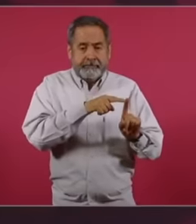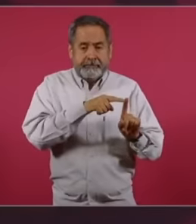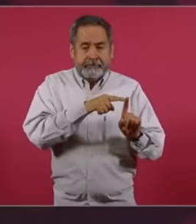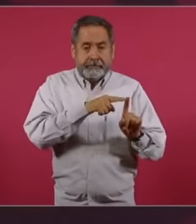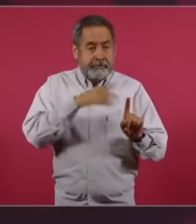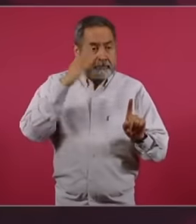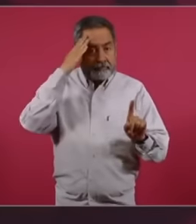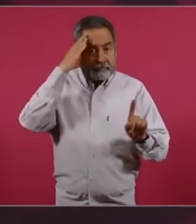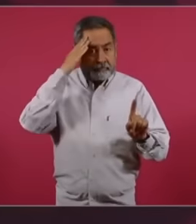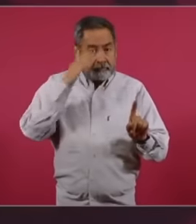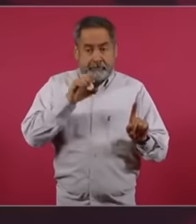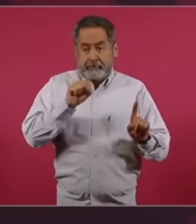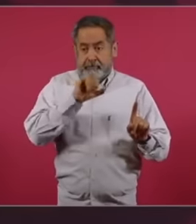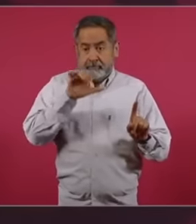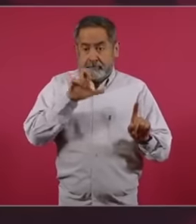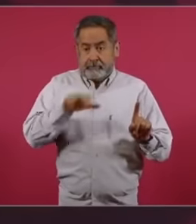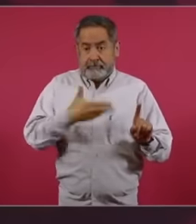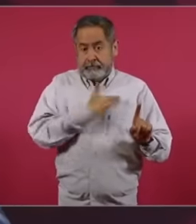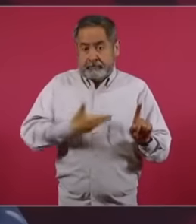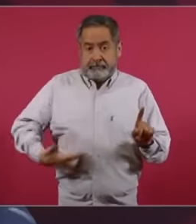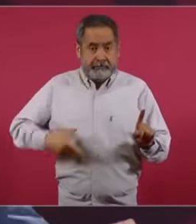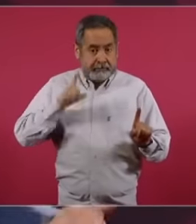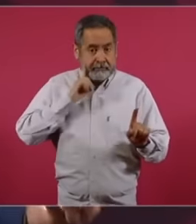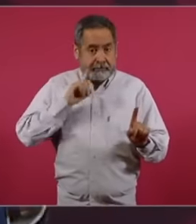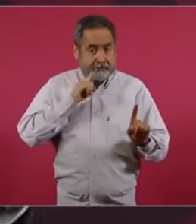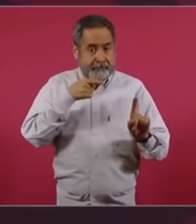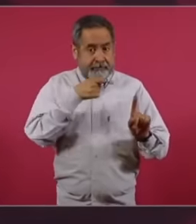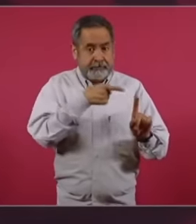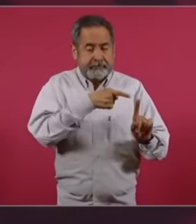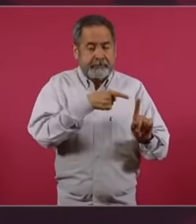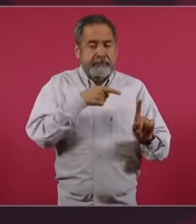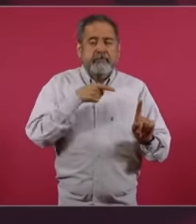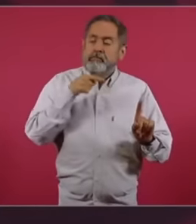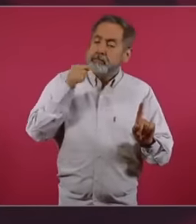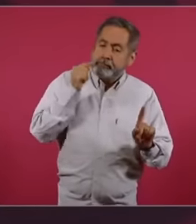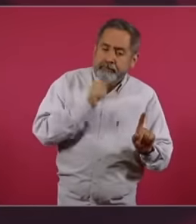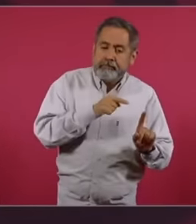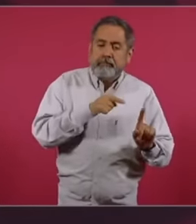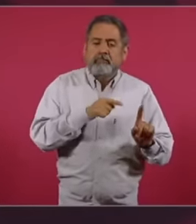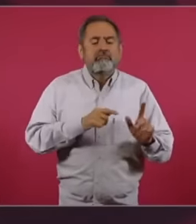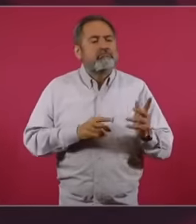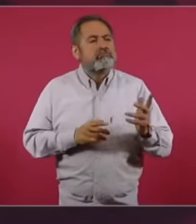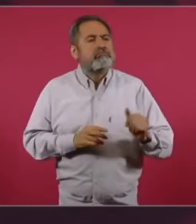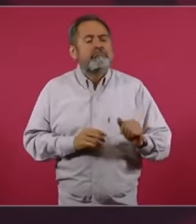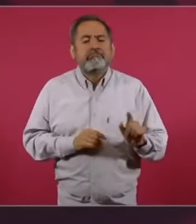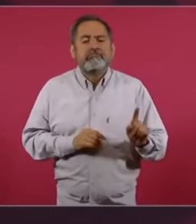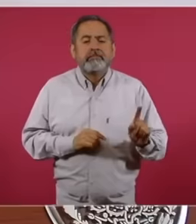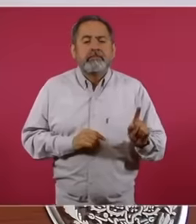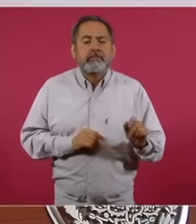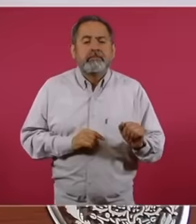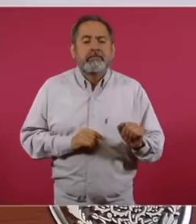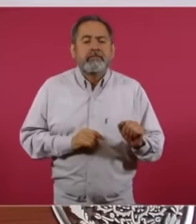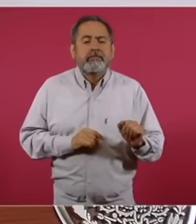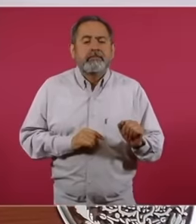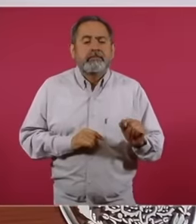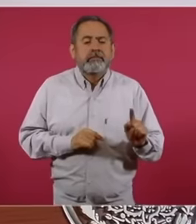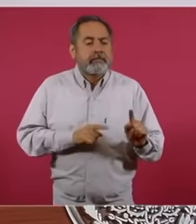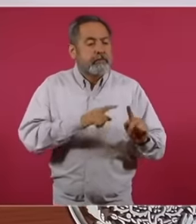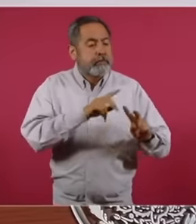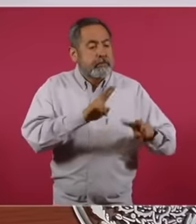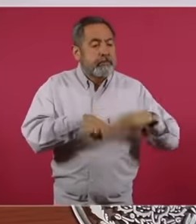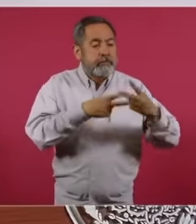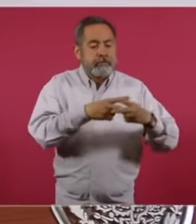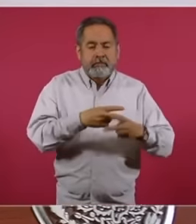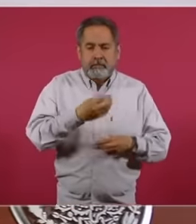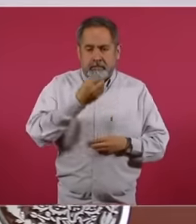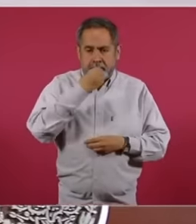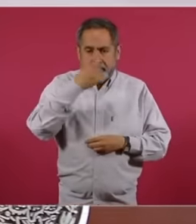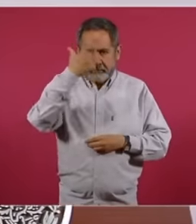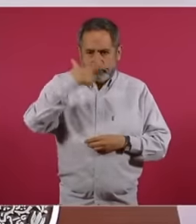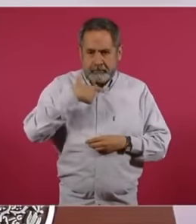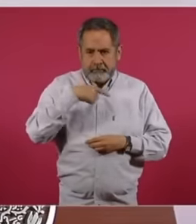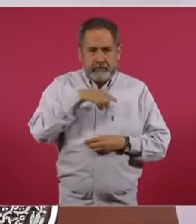court goes to a dinner at the house